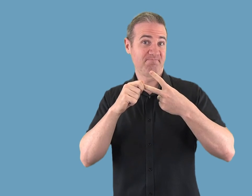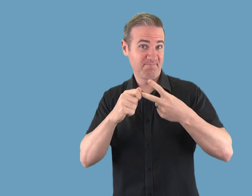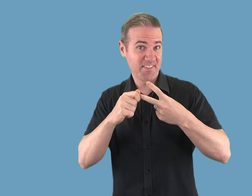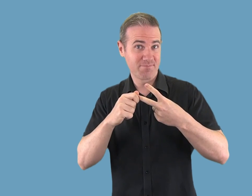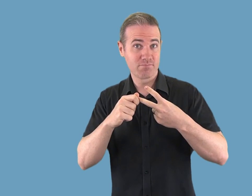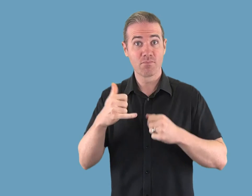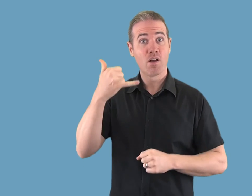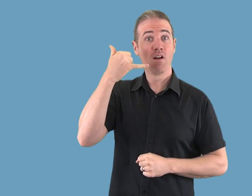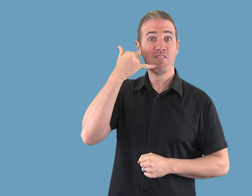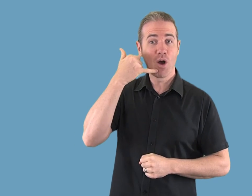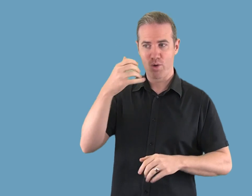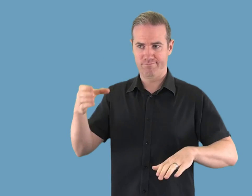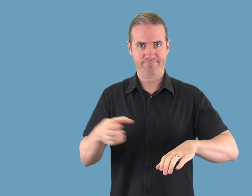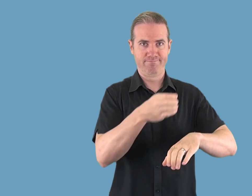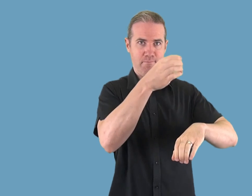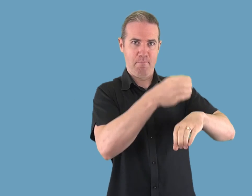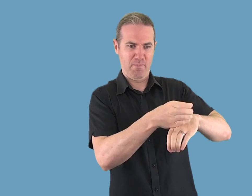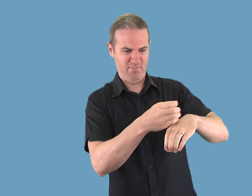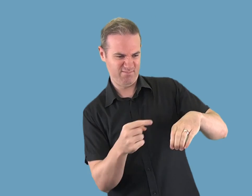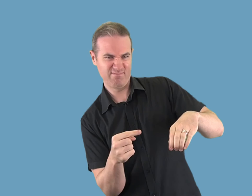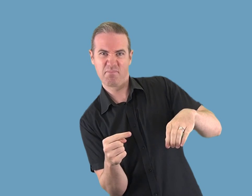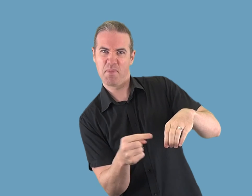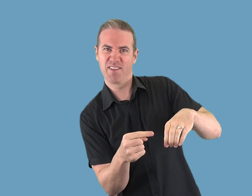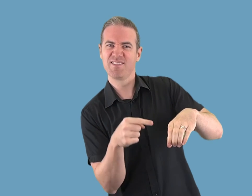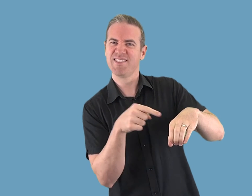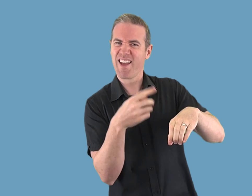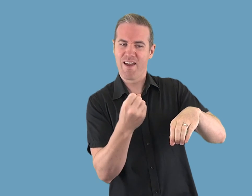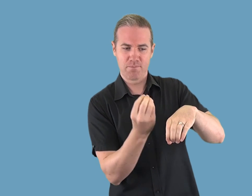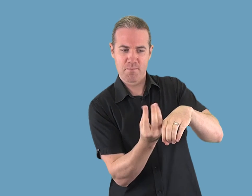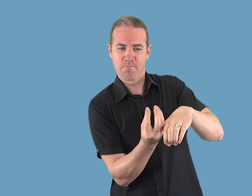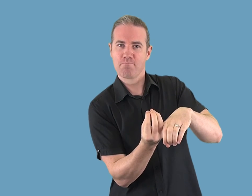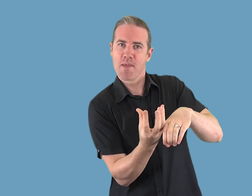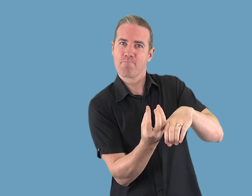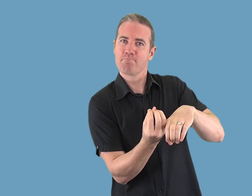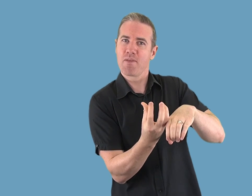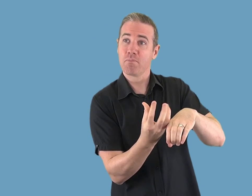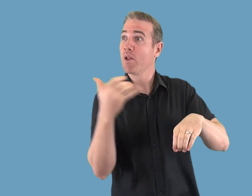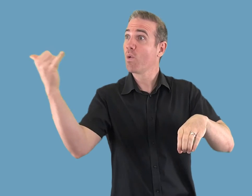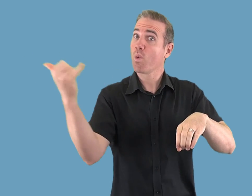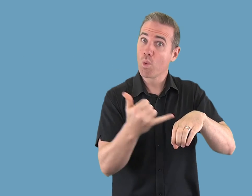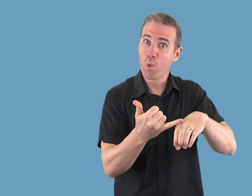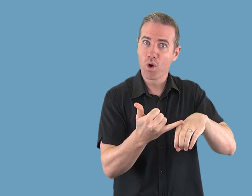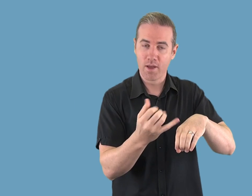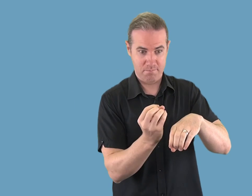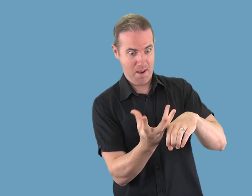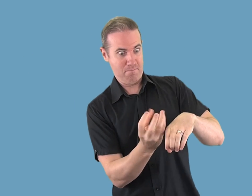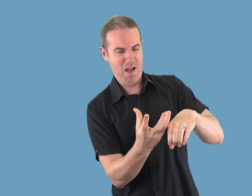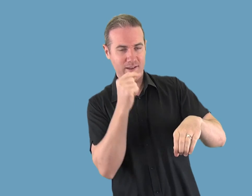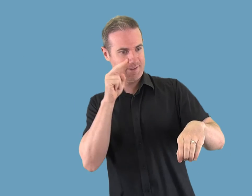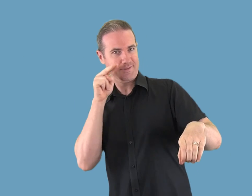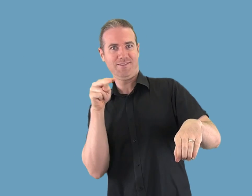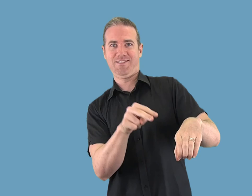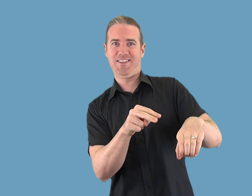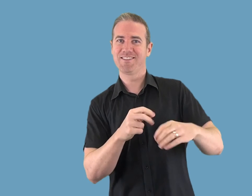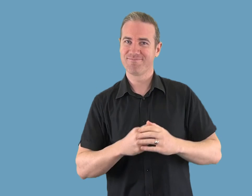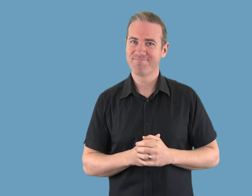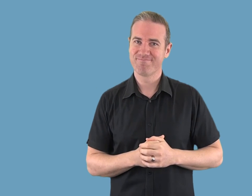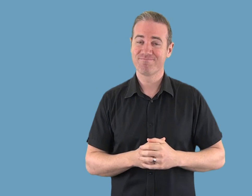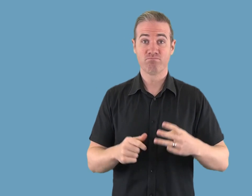Visual ringer on base